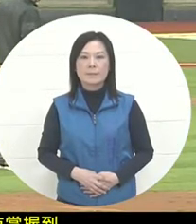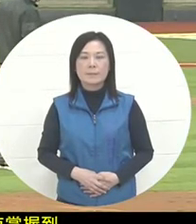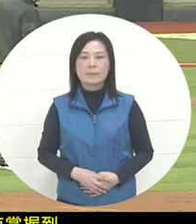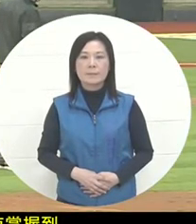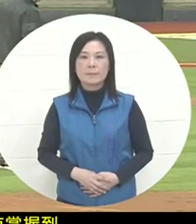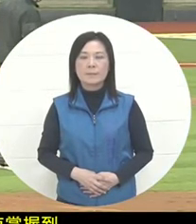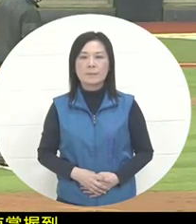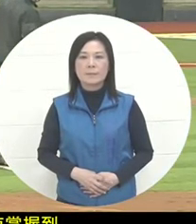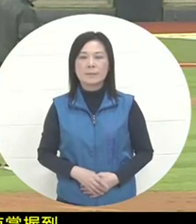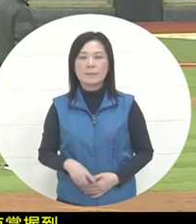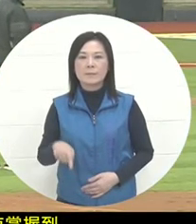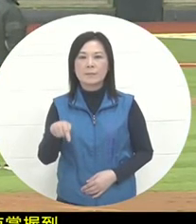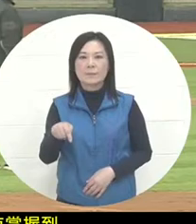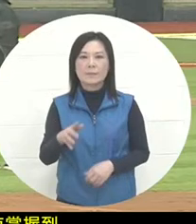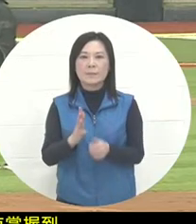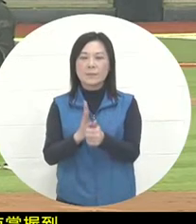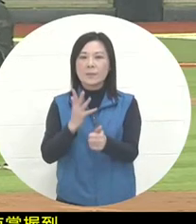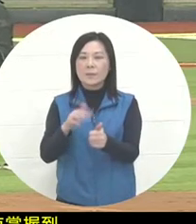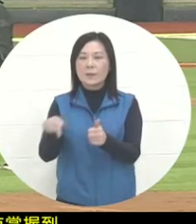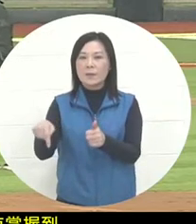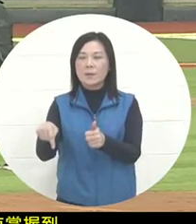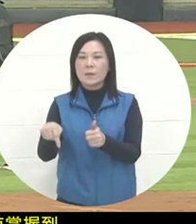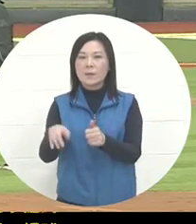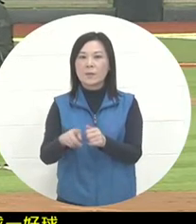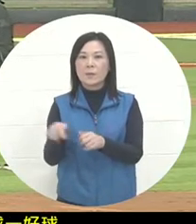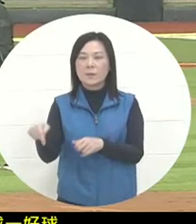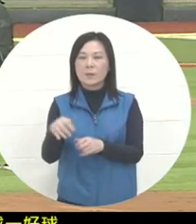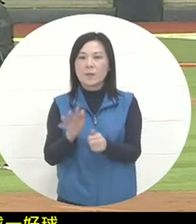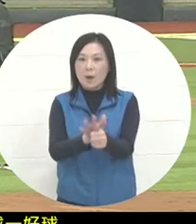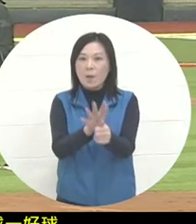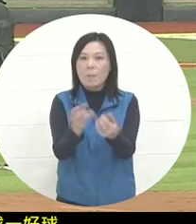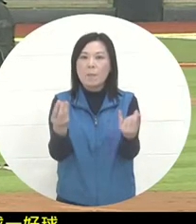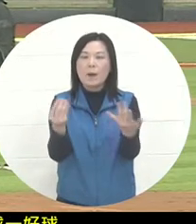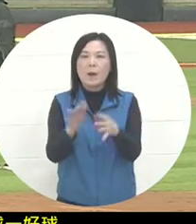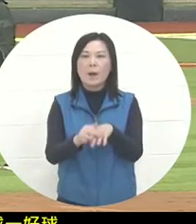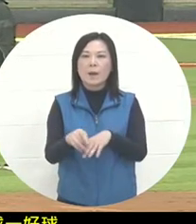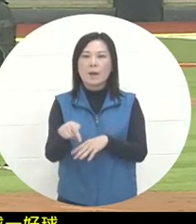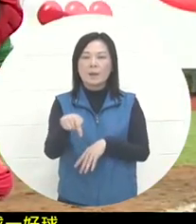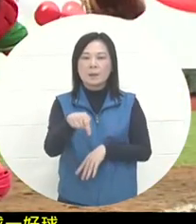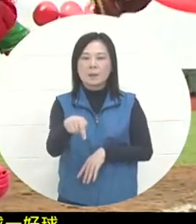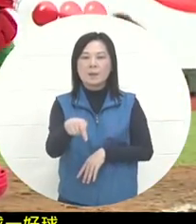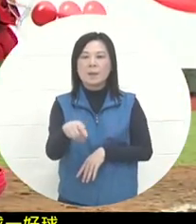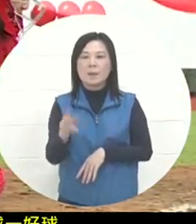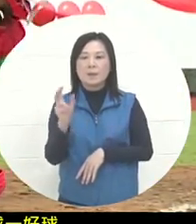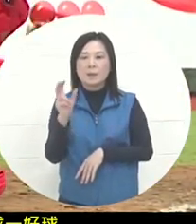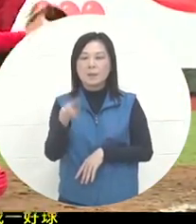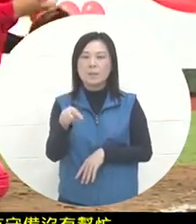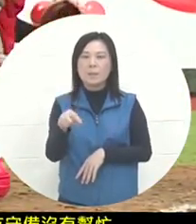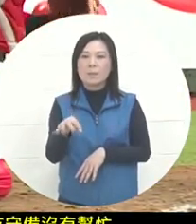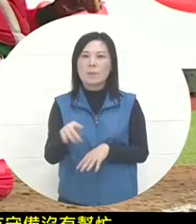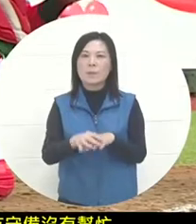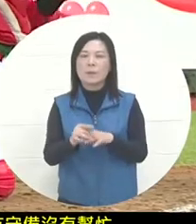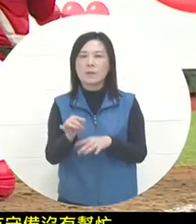teammate 's hand did not help , which made Barres' number of balls directly exceed 20 in the first game.